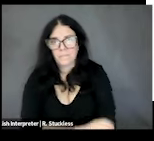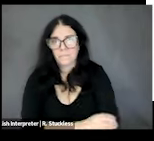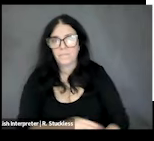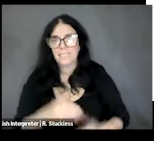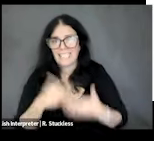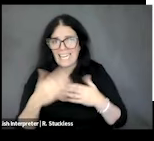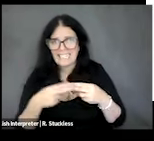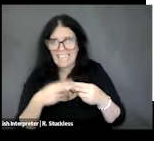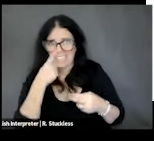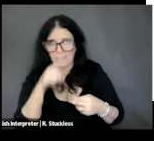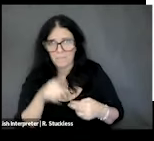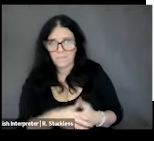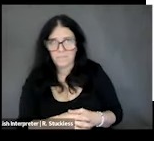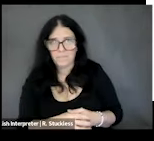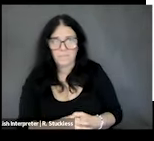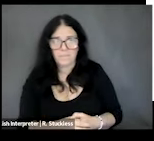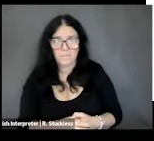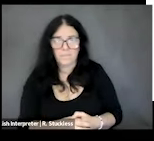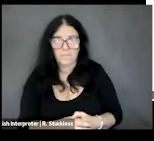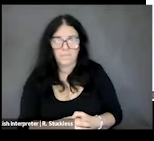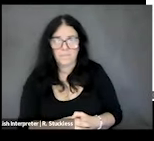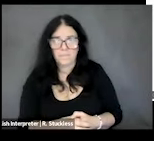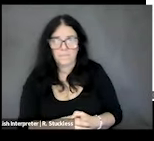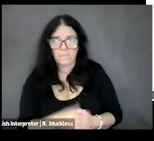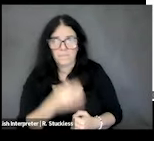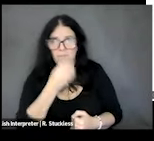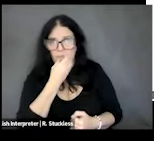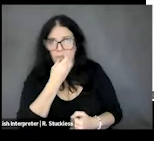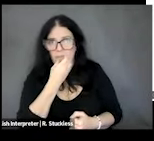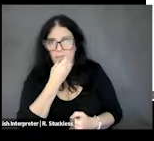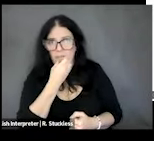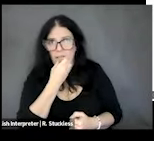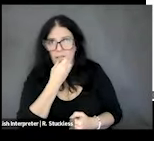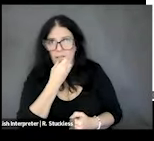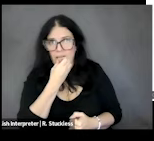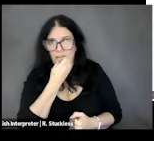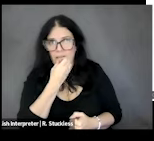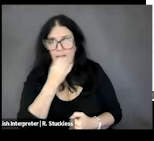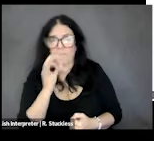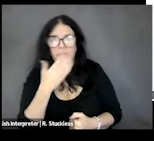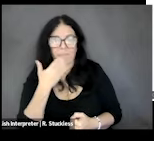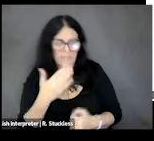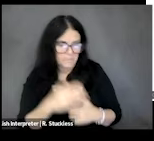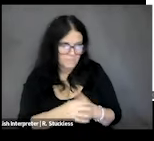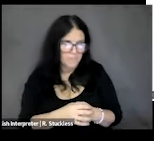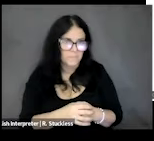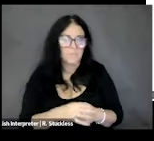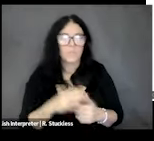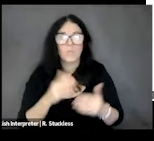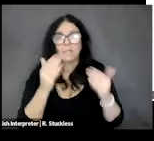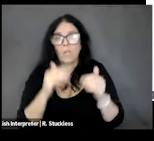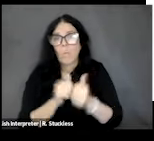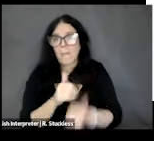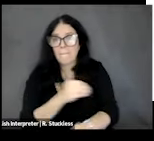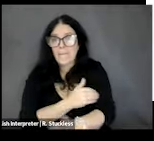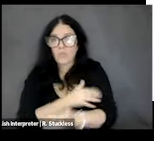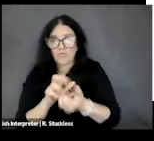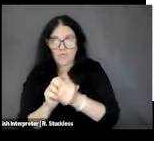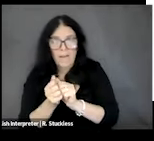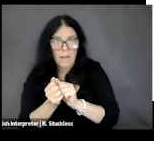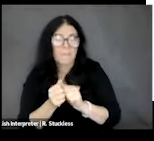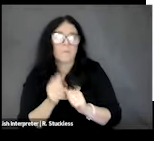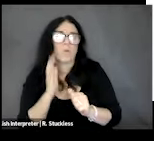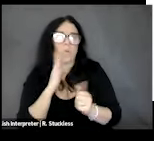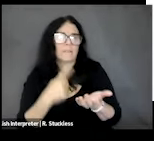Moving on with muscle cramping, again we're going to talk about hydration here